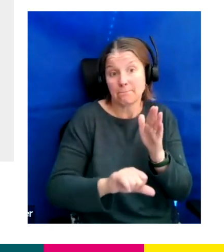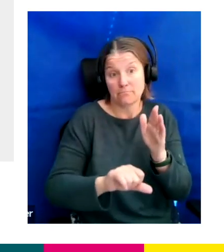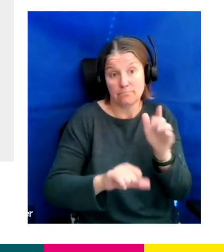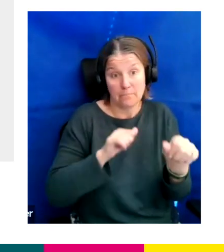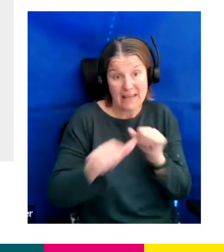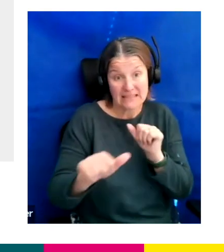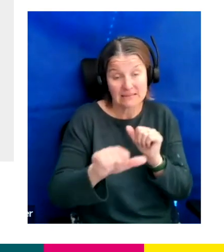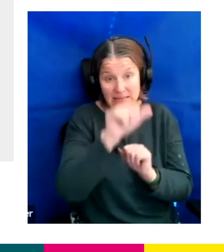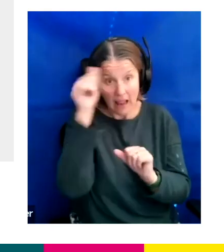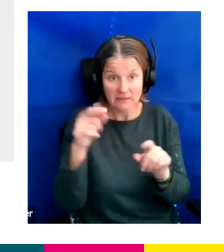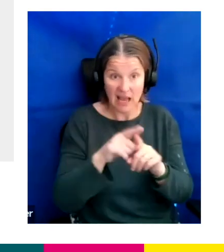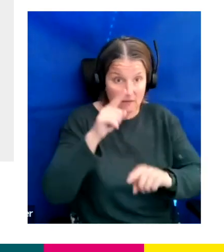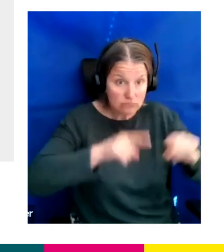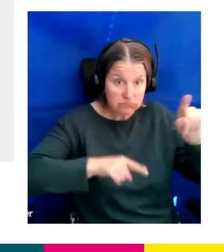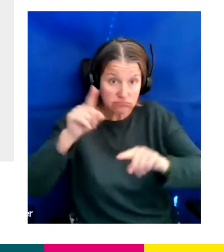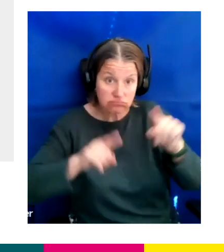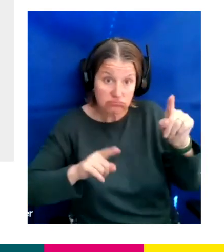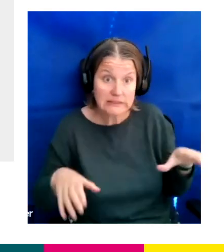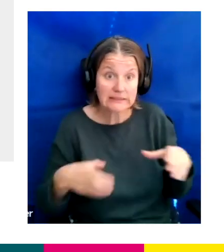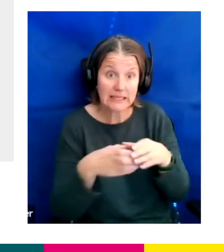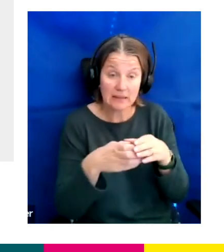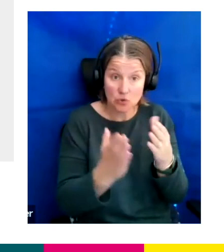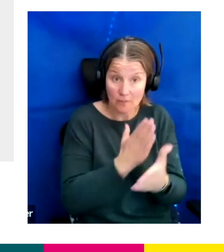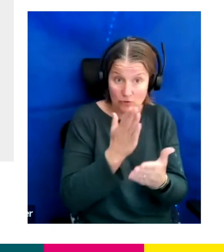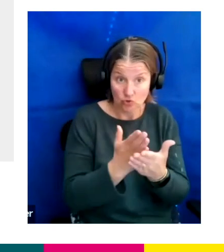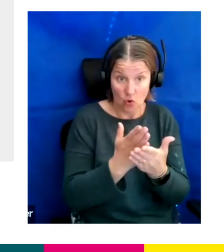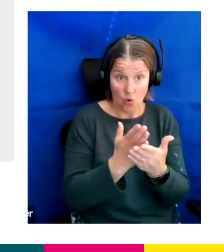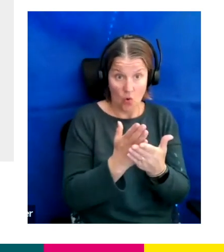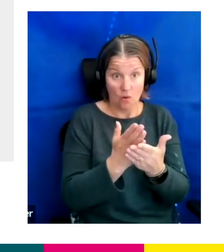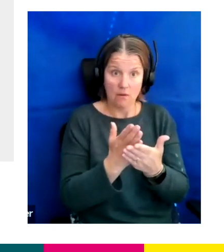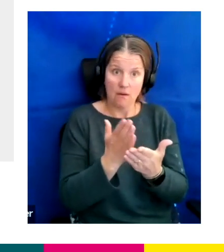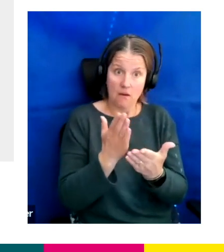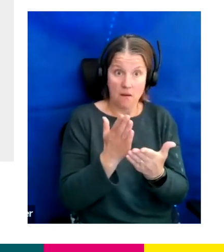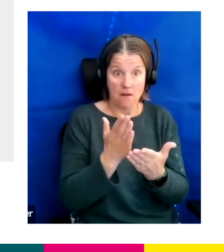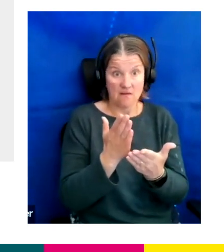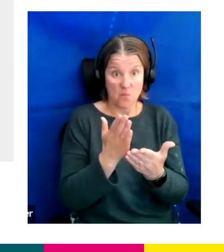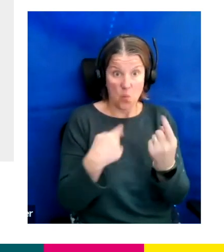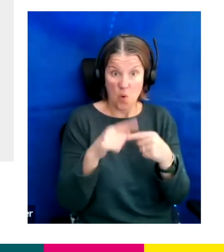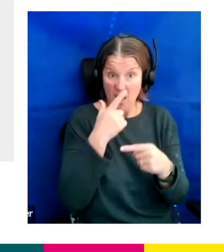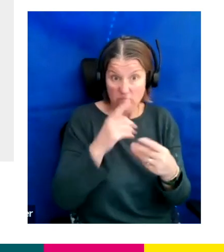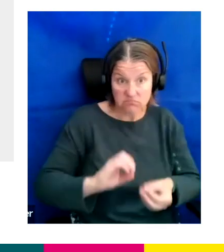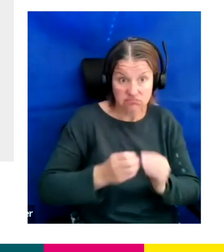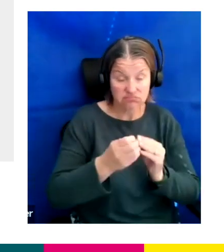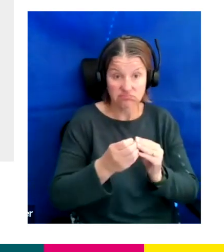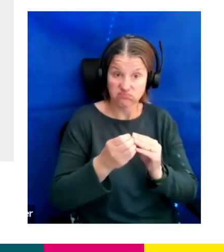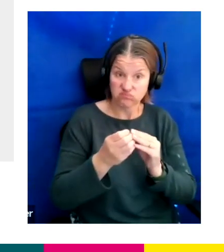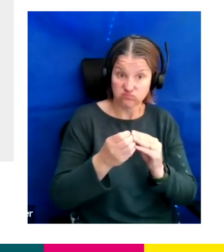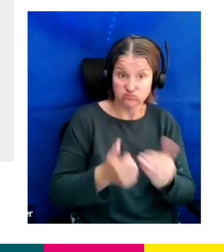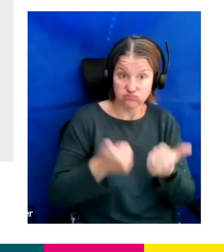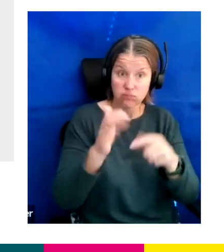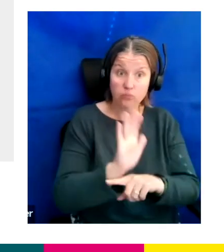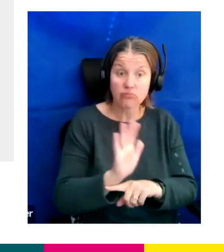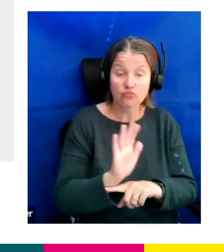we can possibly find to make the fantastic shows that God produced by these great teams.